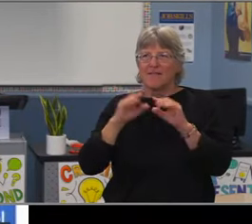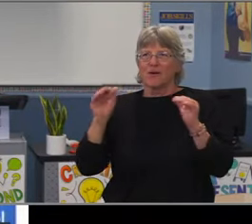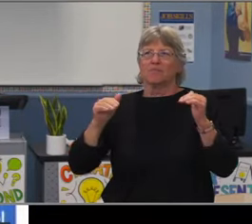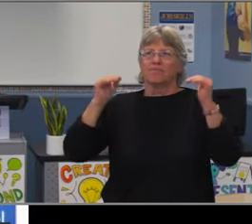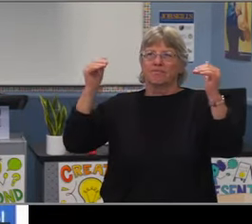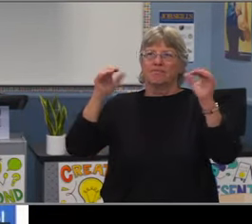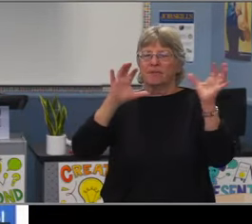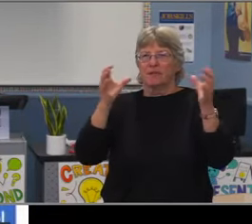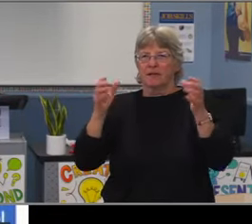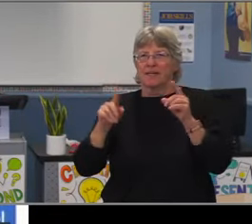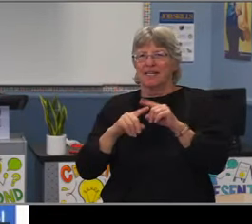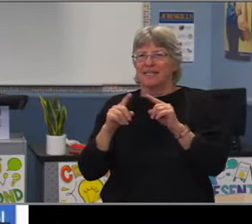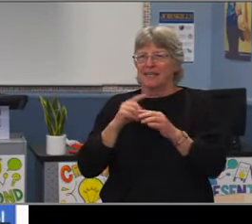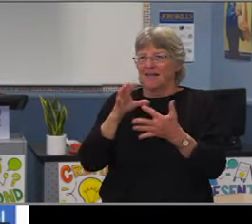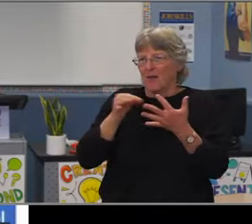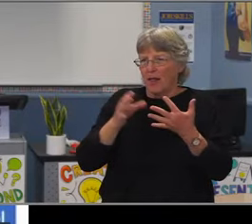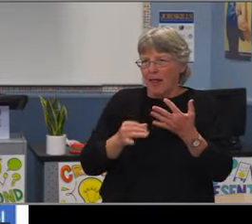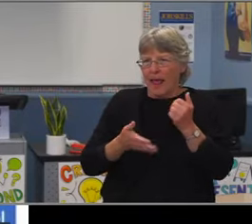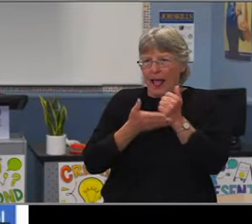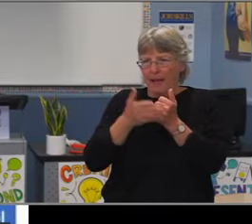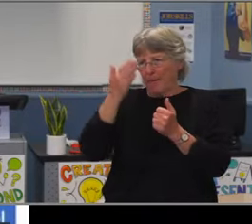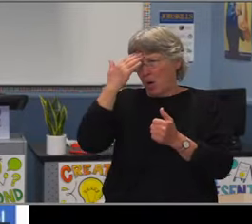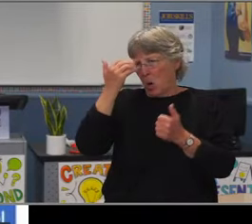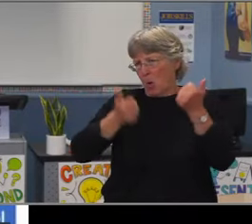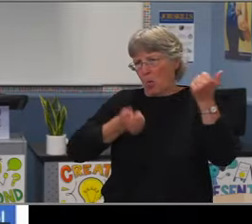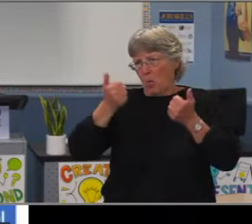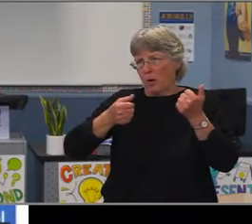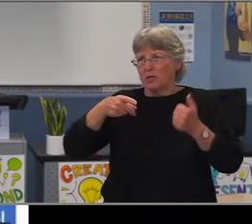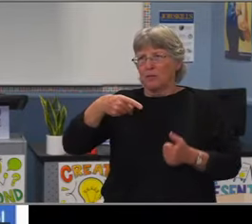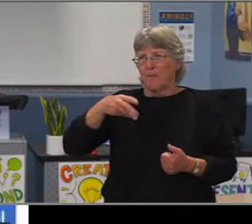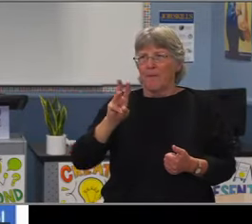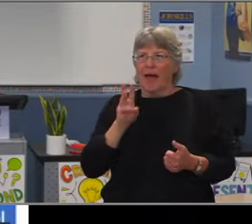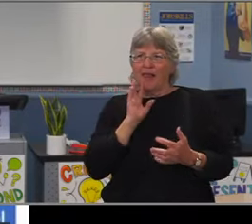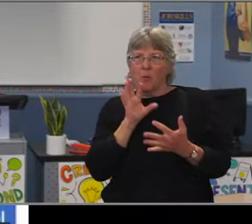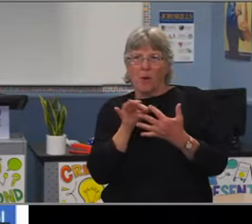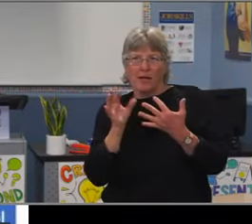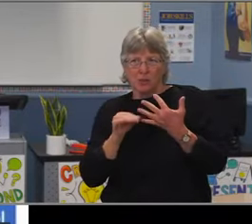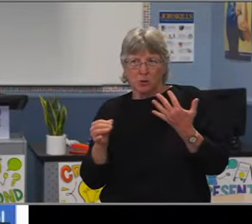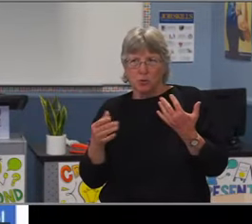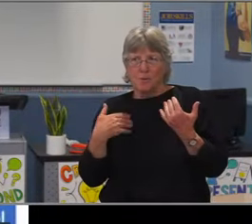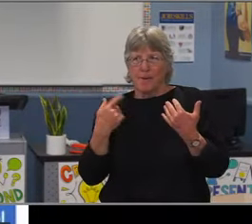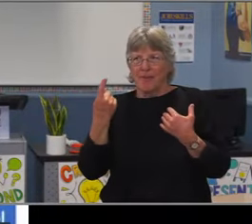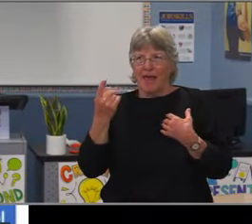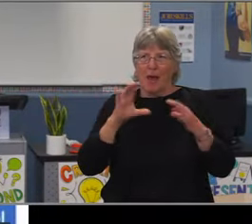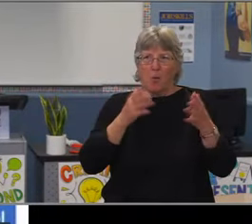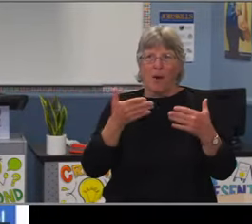the middle school portions of our K-8 schools are. Hudson and Muir being our smallest,